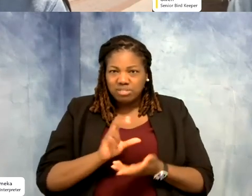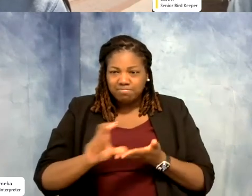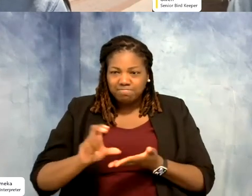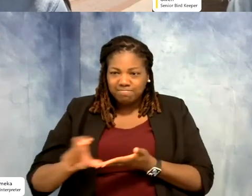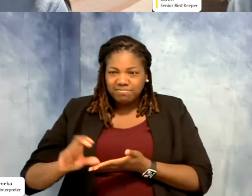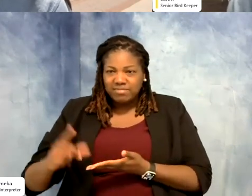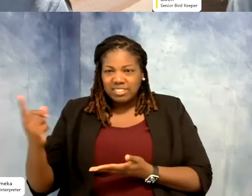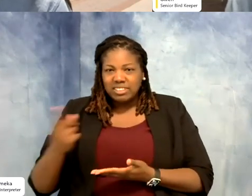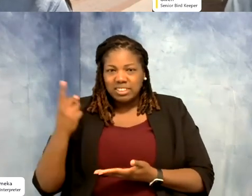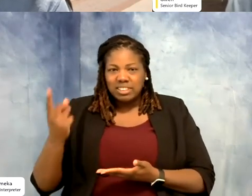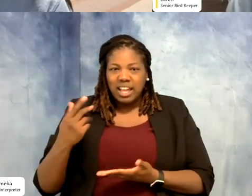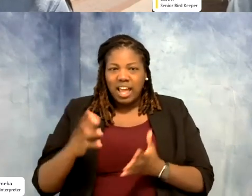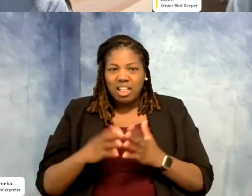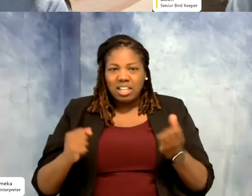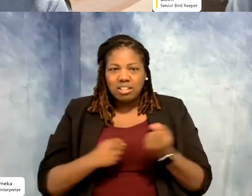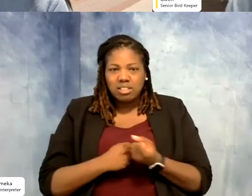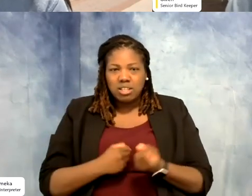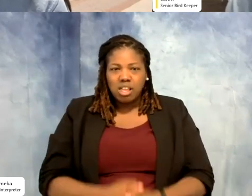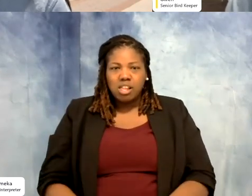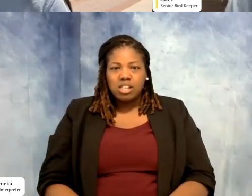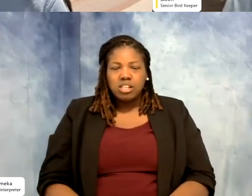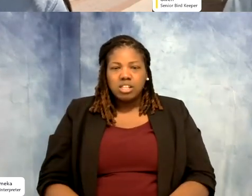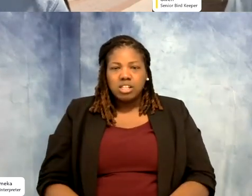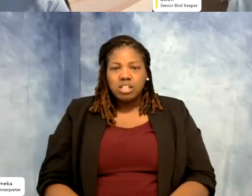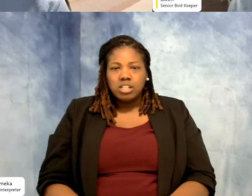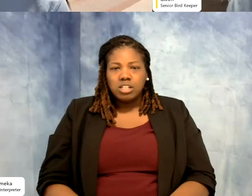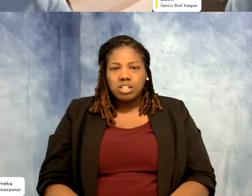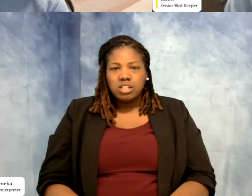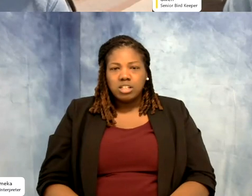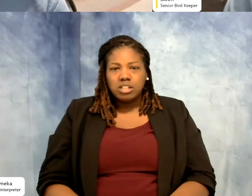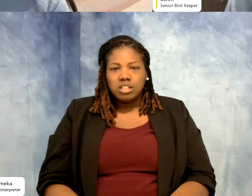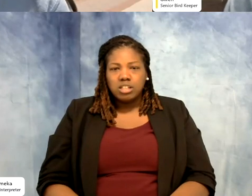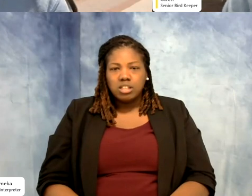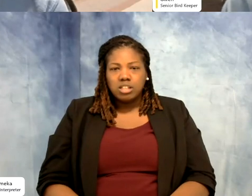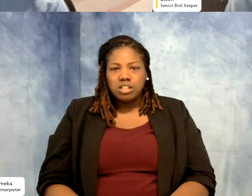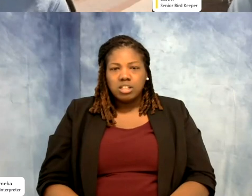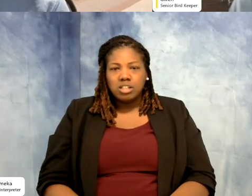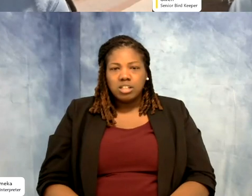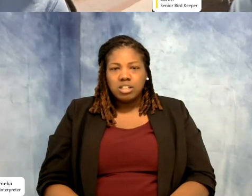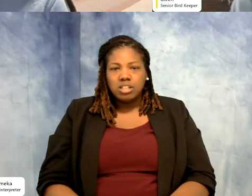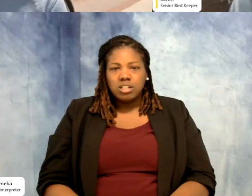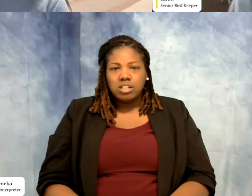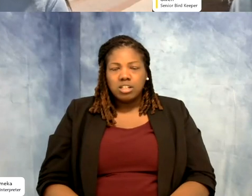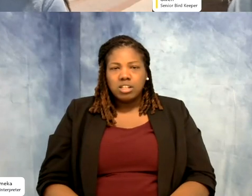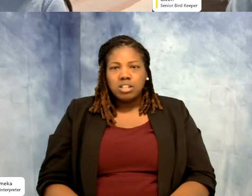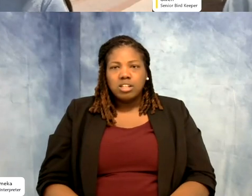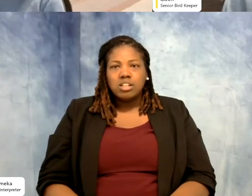I had to support the National Zoo. So I can't say enough about it. >>Shellie: You have given me so much support